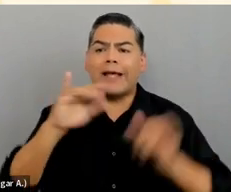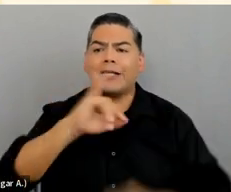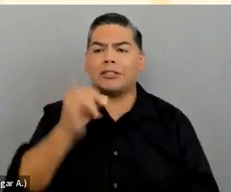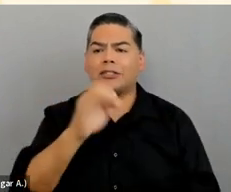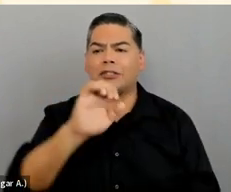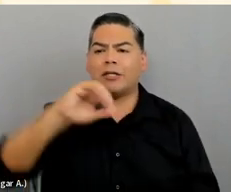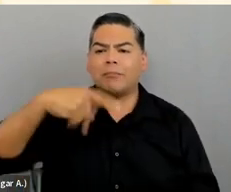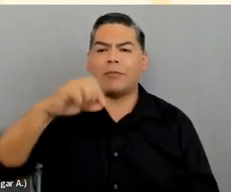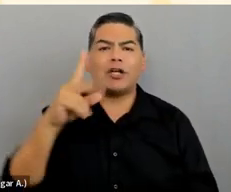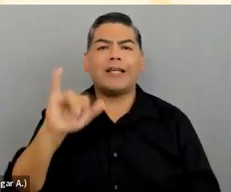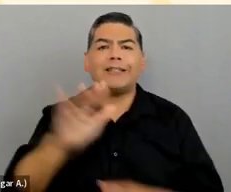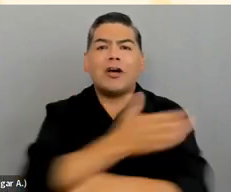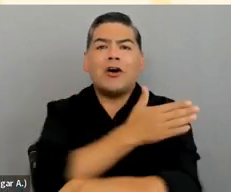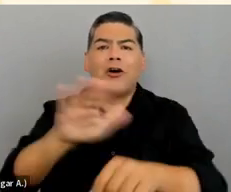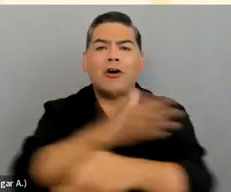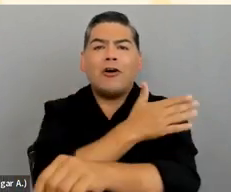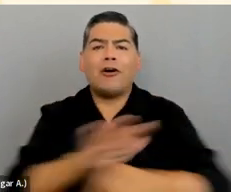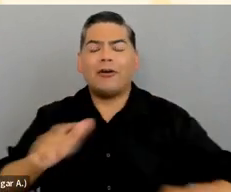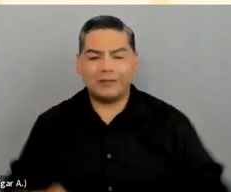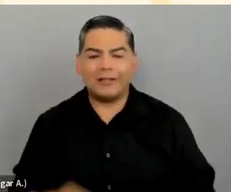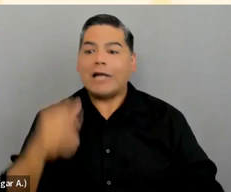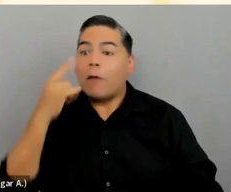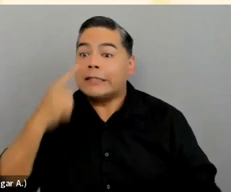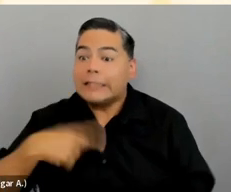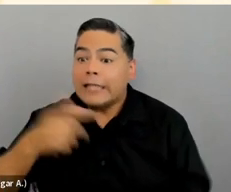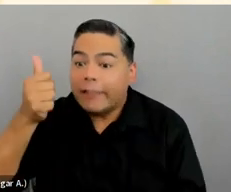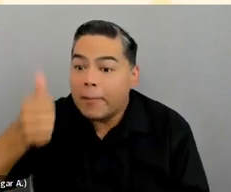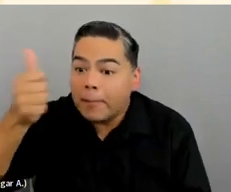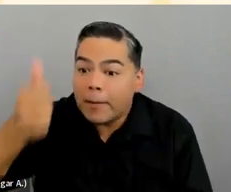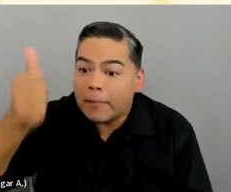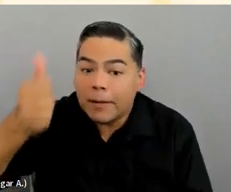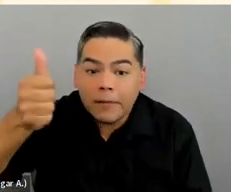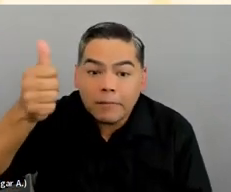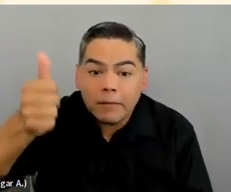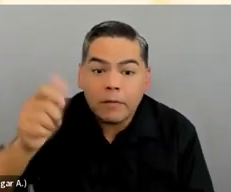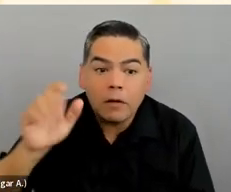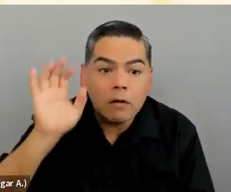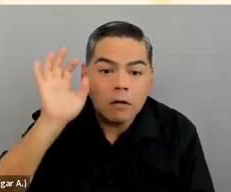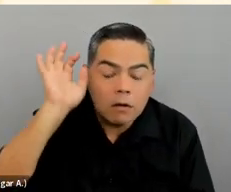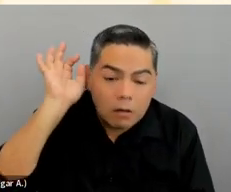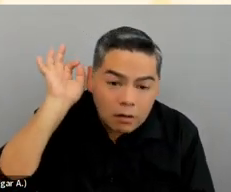There we go. OK, I'm seeing a bunch of thumbs up floating, so I think we are in business.